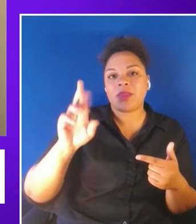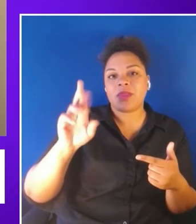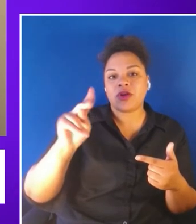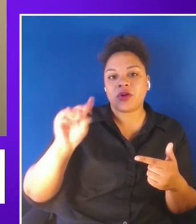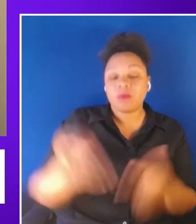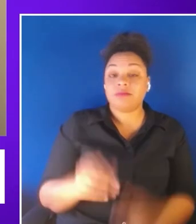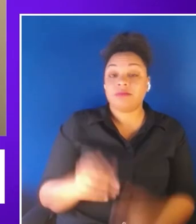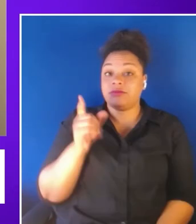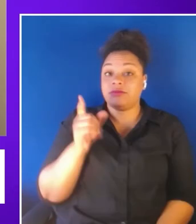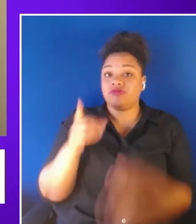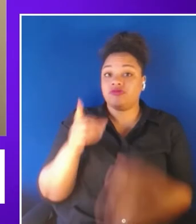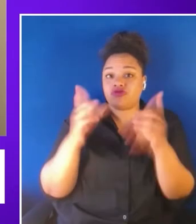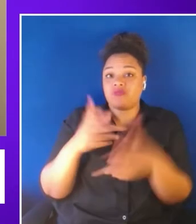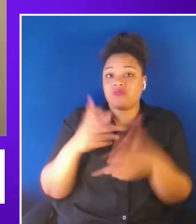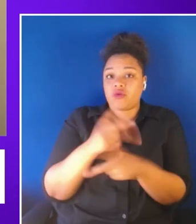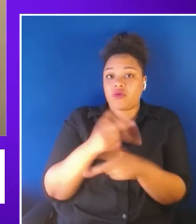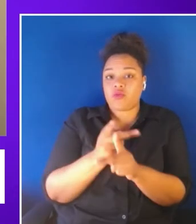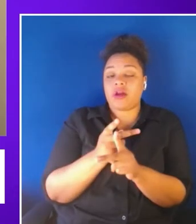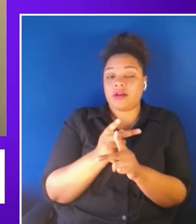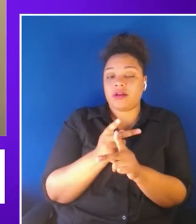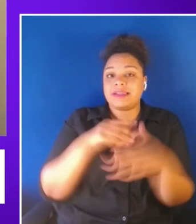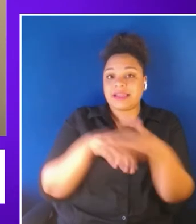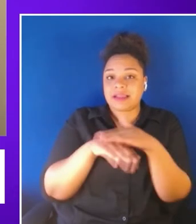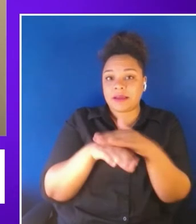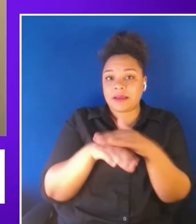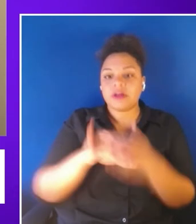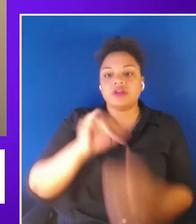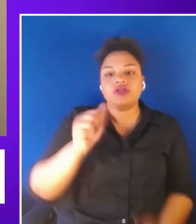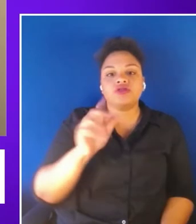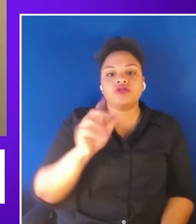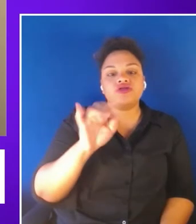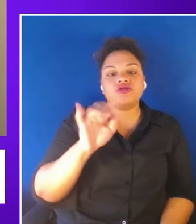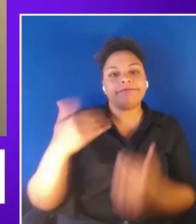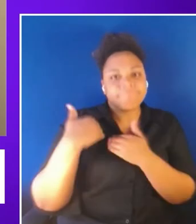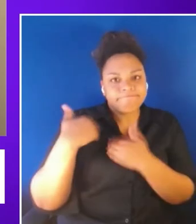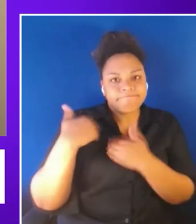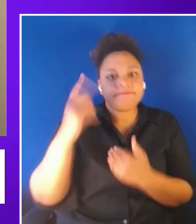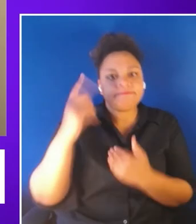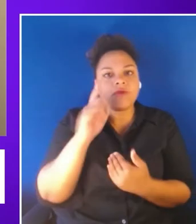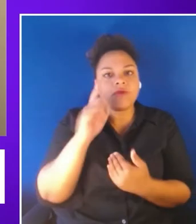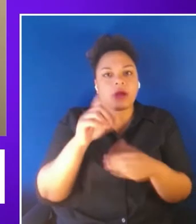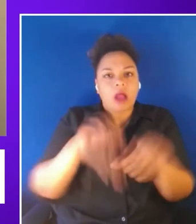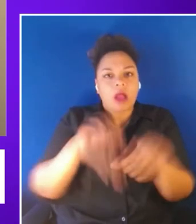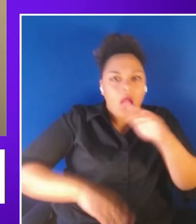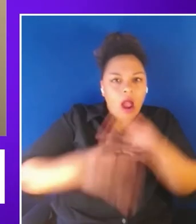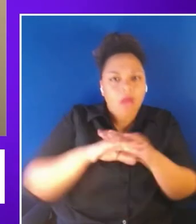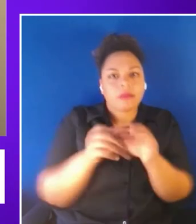Jacque Madison is responsible for optimizing and scaling global accessibility practices into the